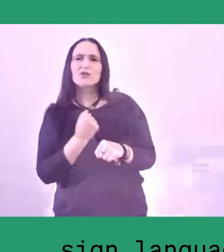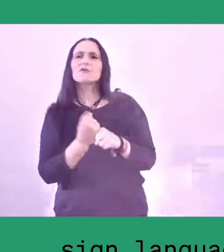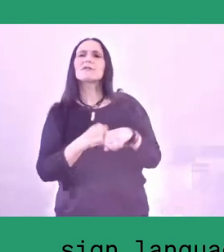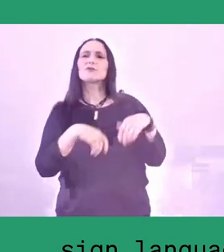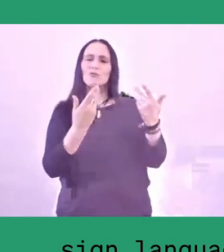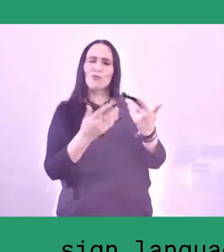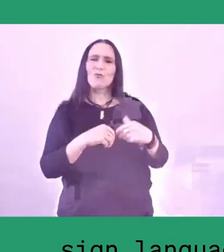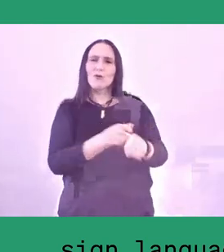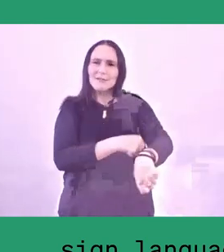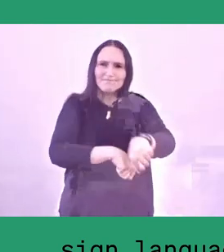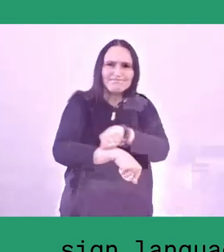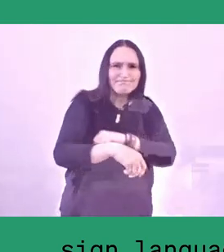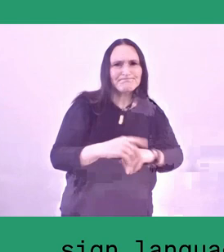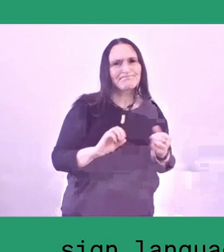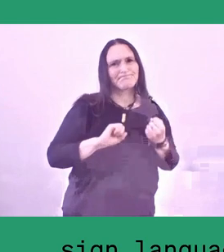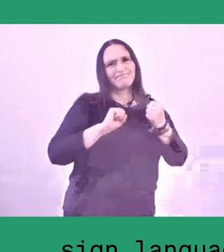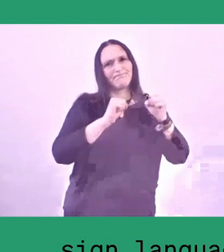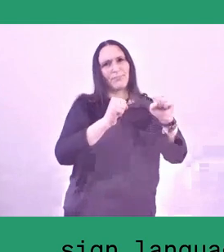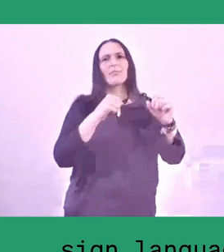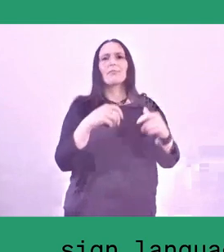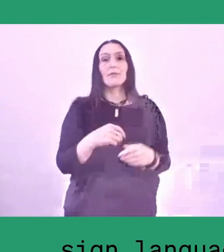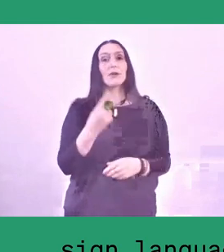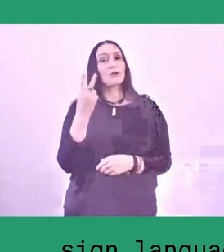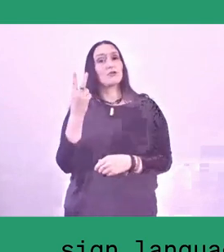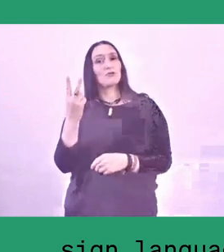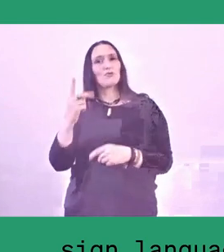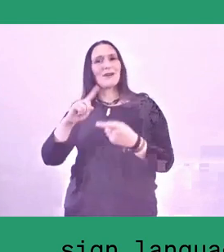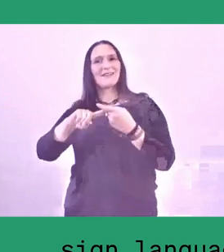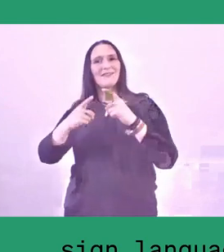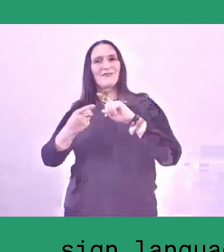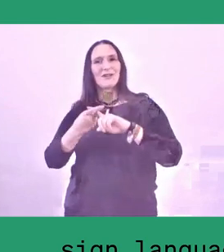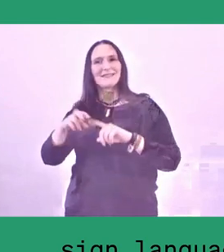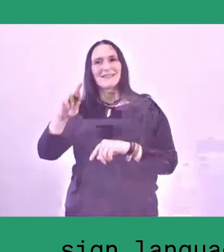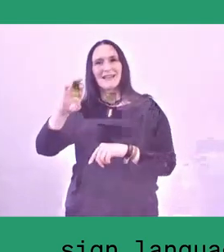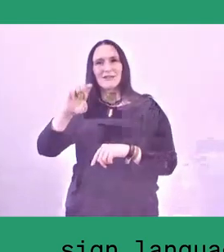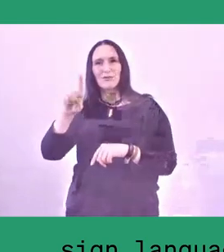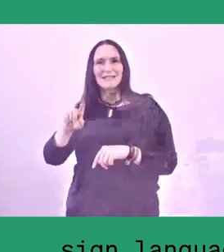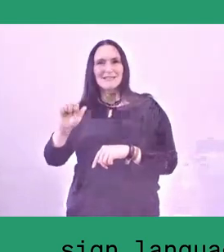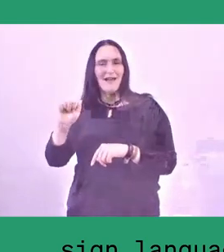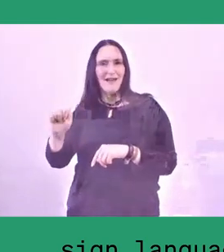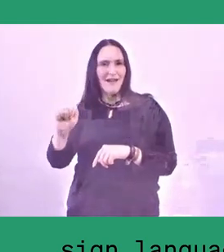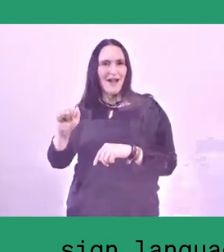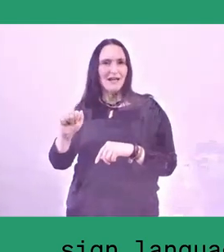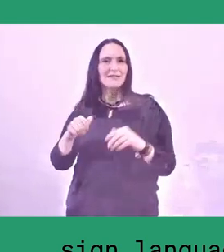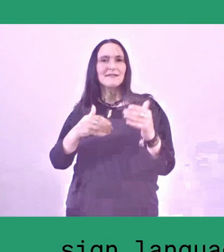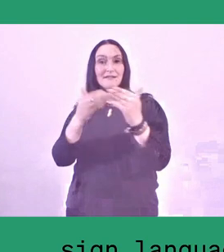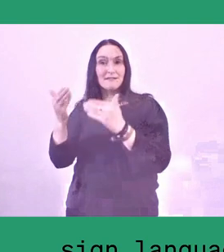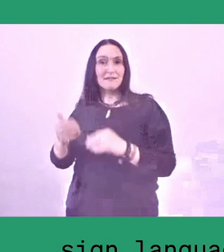Two of our friends, Reza Afisina and Iswanto Hartono, have already been there since last year